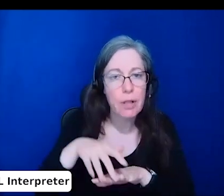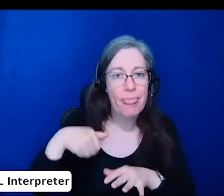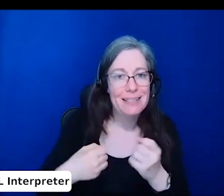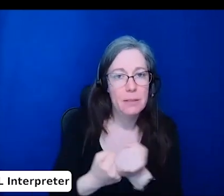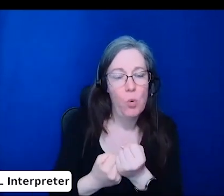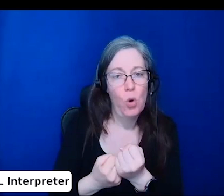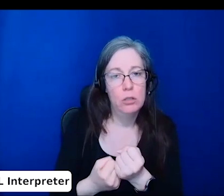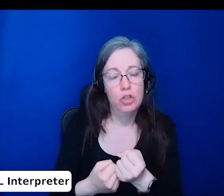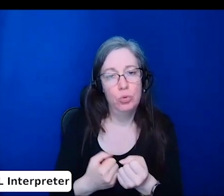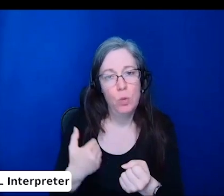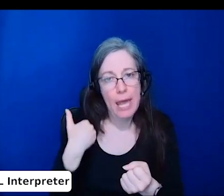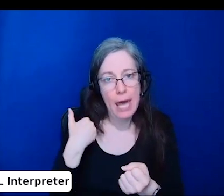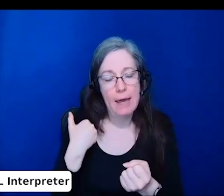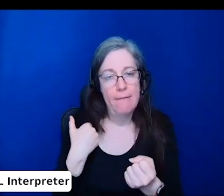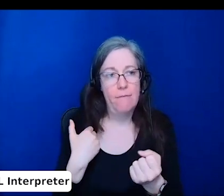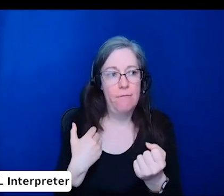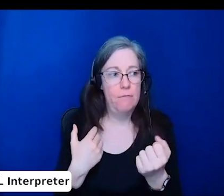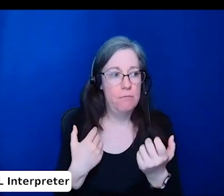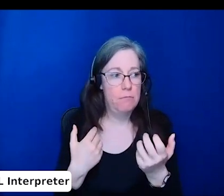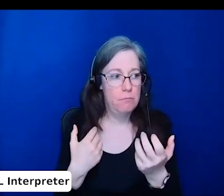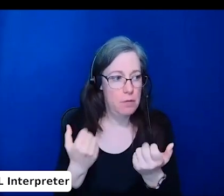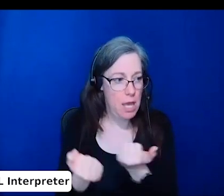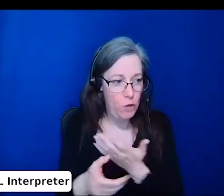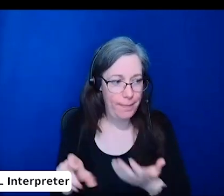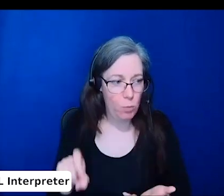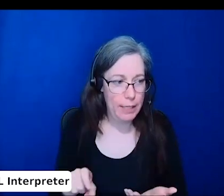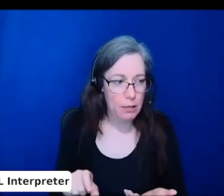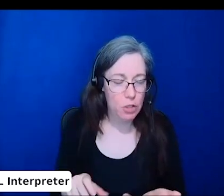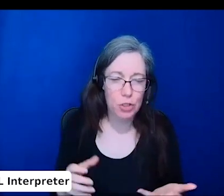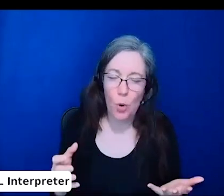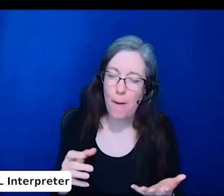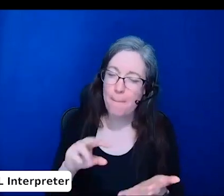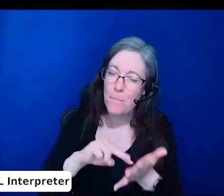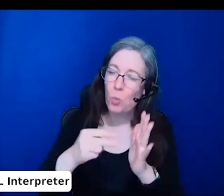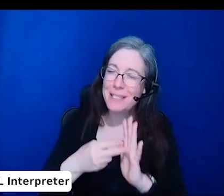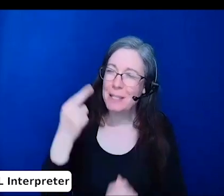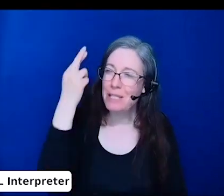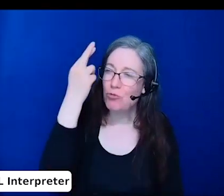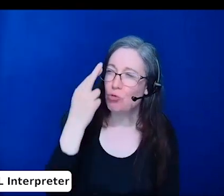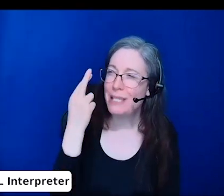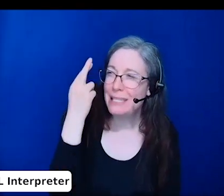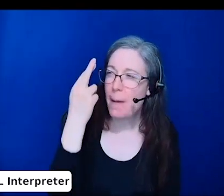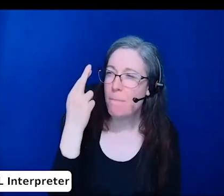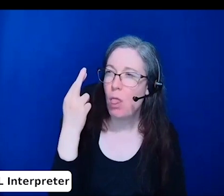In terms of what is reasonable, I think that's a hard question, and I don't think I have the best answer to that.